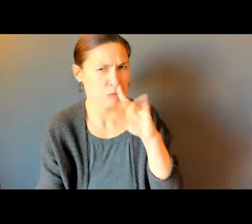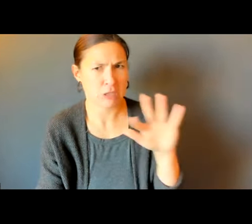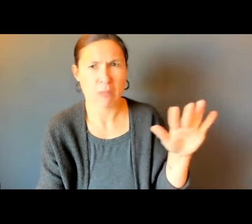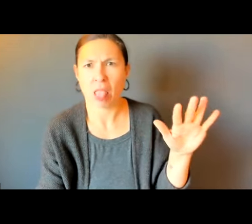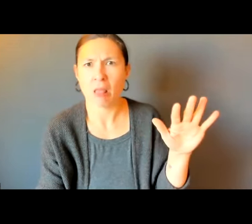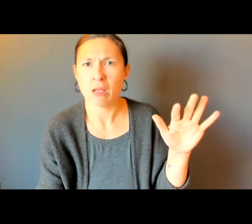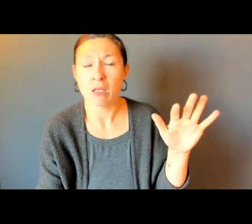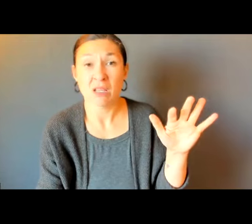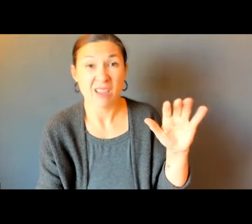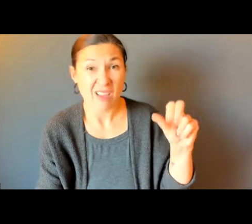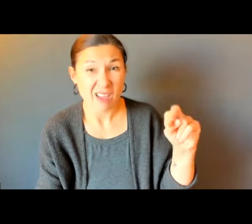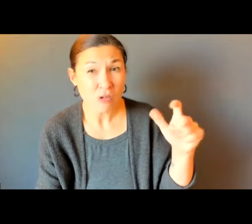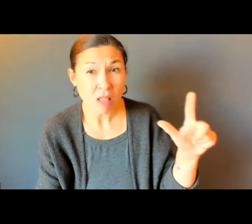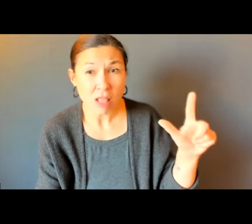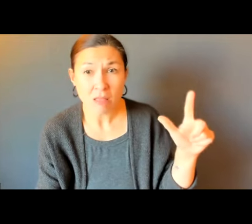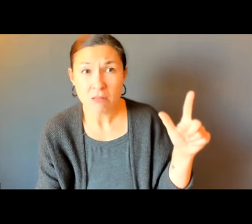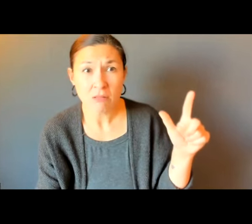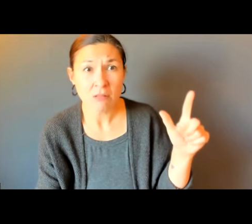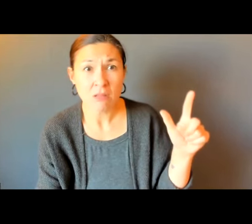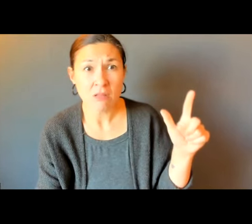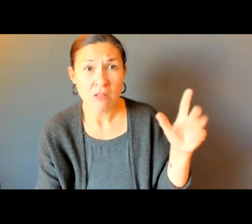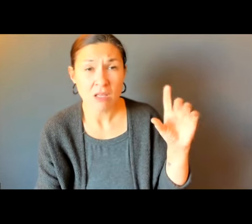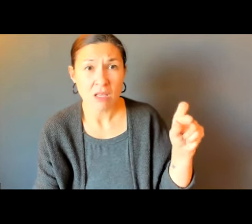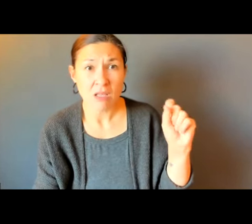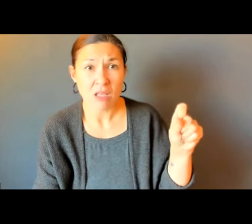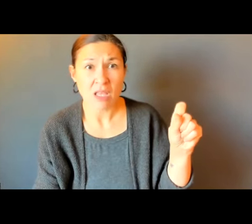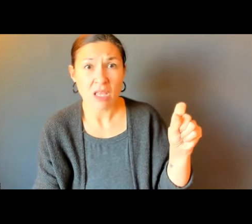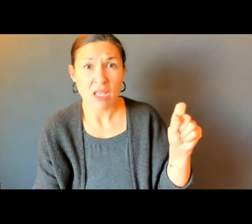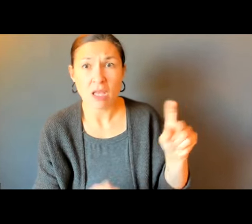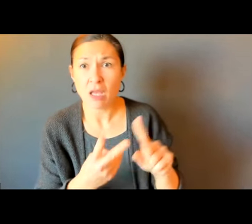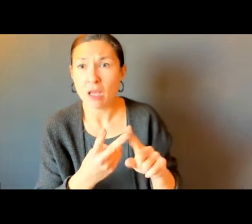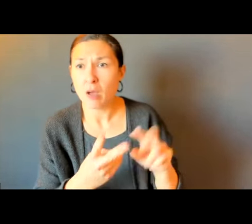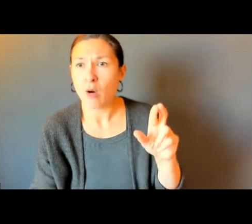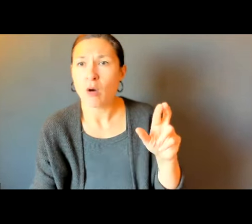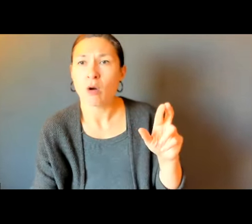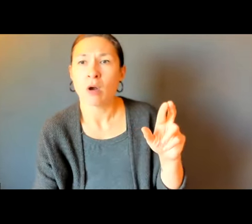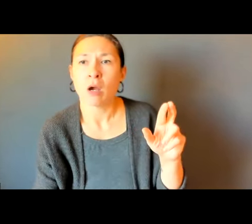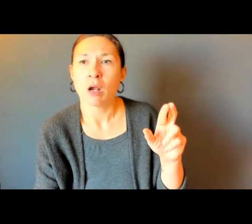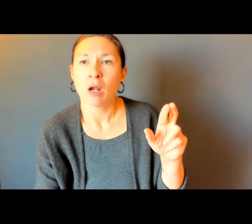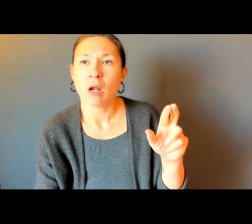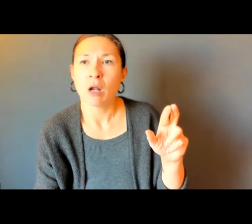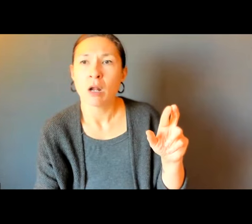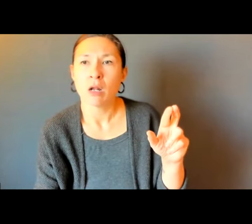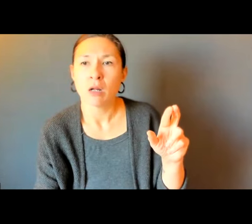DONAHUE WITH, WHOSE TEAM COORDINATED THE MEETINGS. WOULD YOU LIKE TO SPEAK WITH